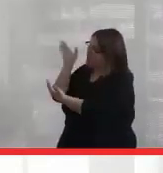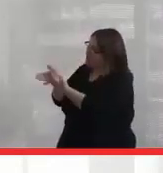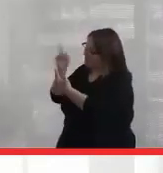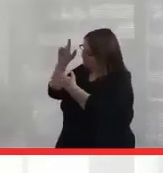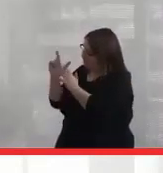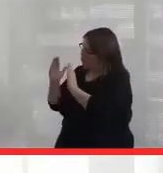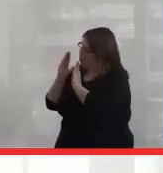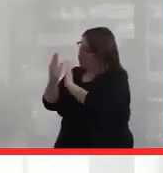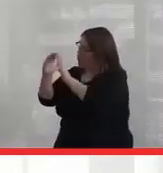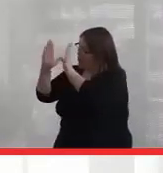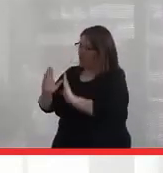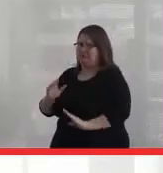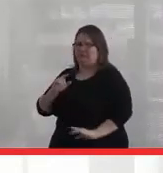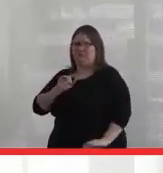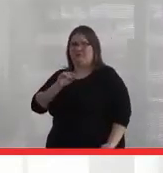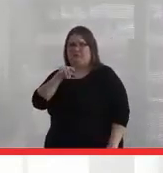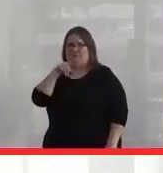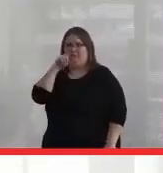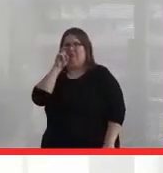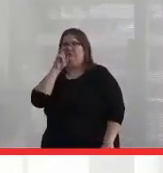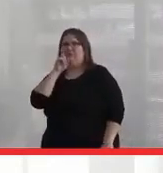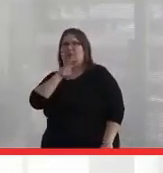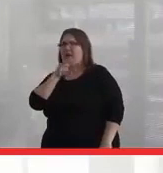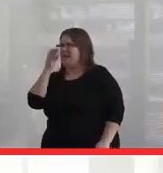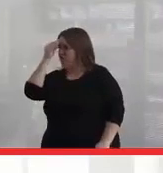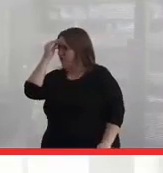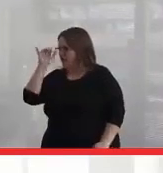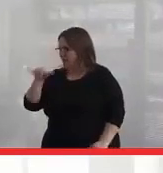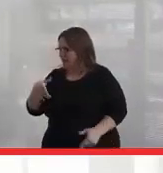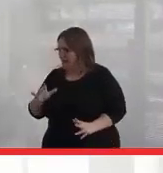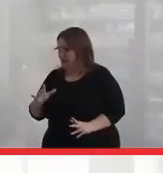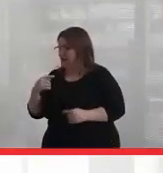And I'd never thought about it that way before. I have since.